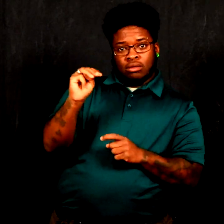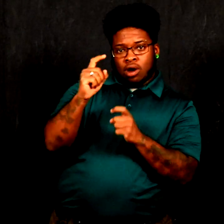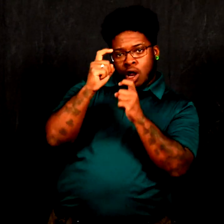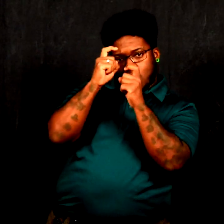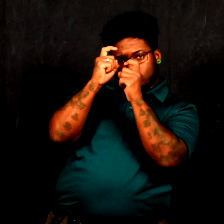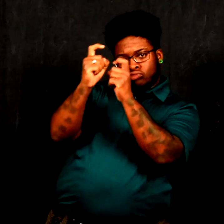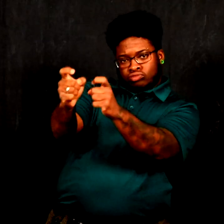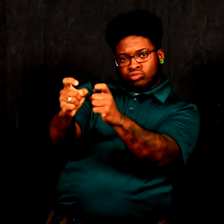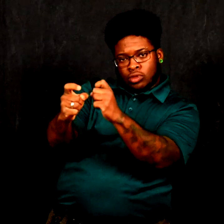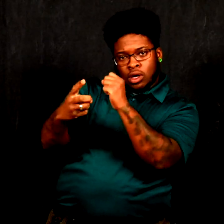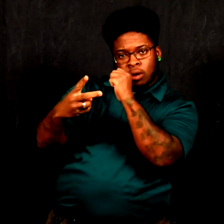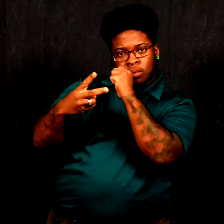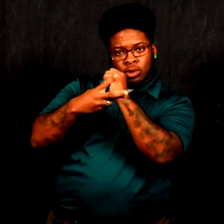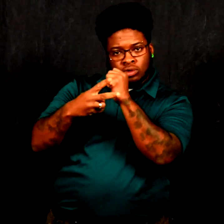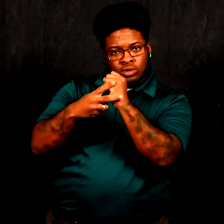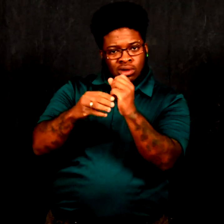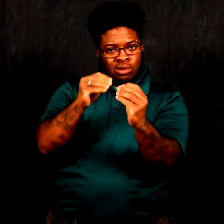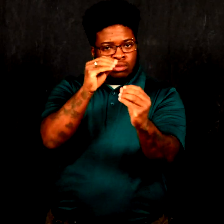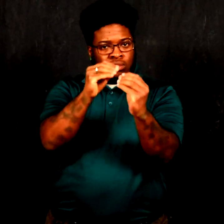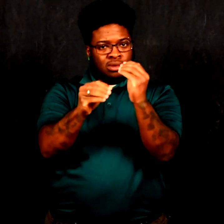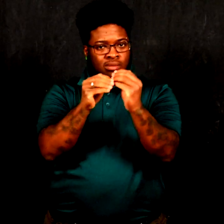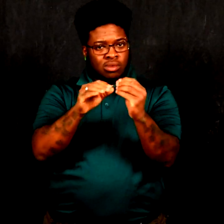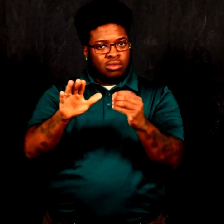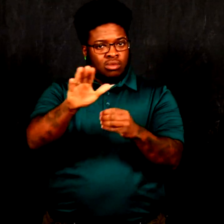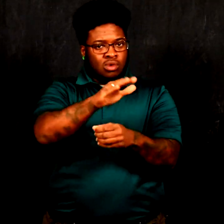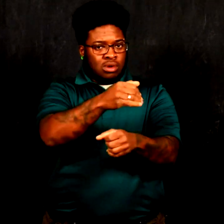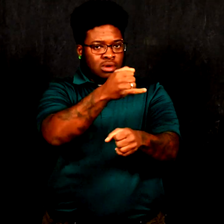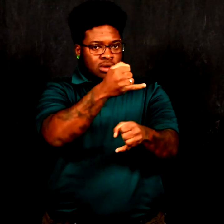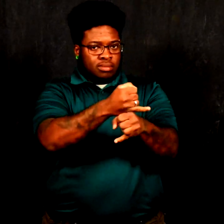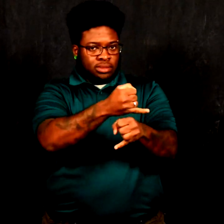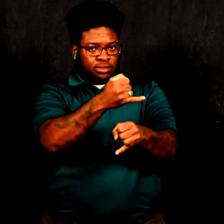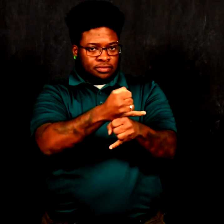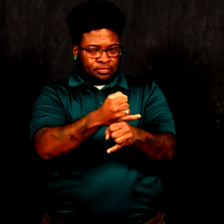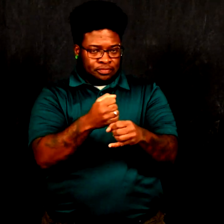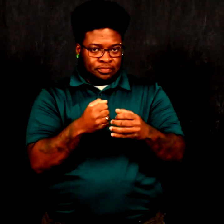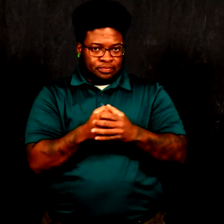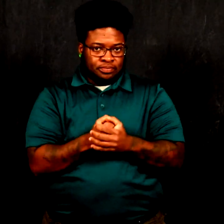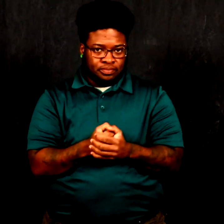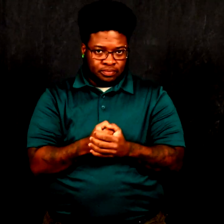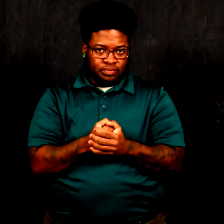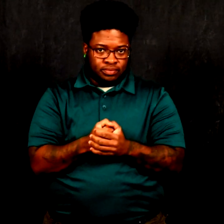awarded to preserve and repair their campus.